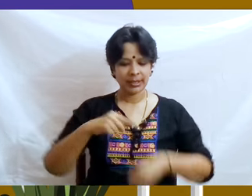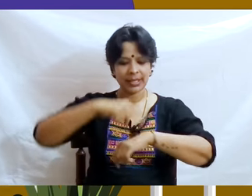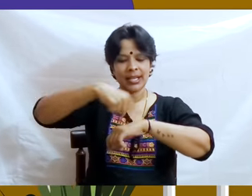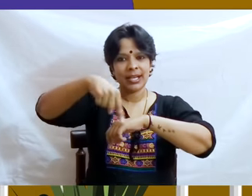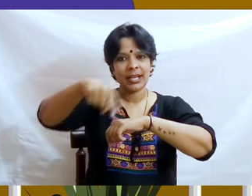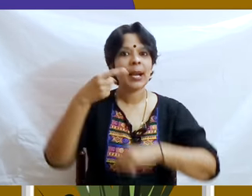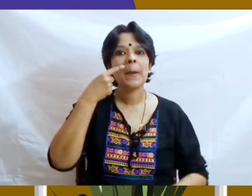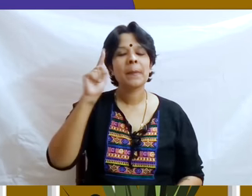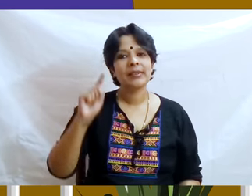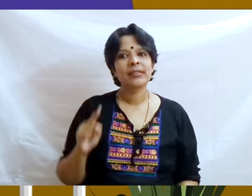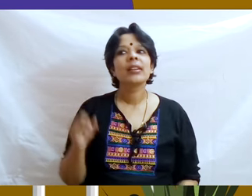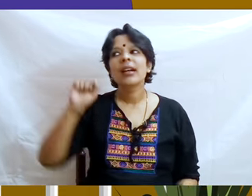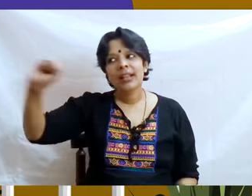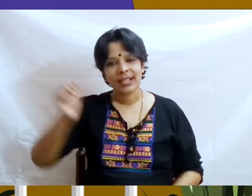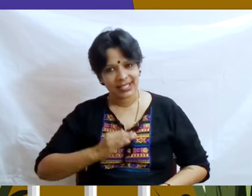with an Ass which they hoped to sell.